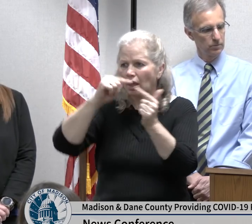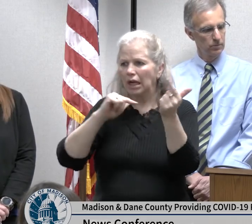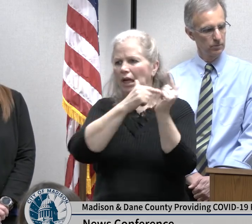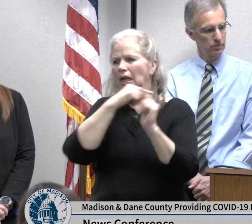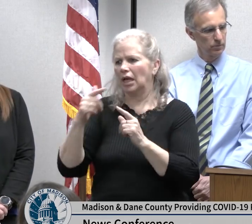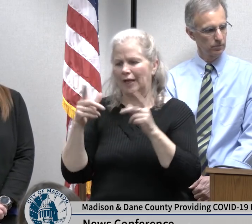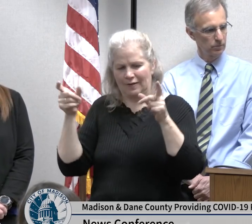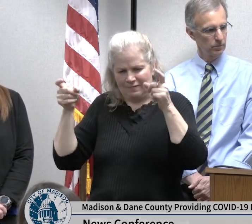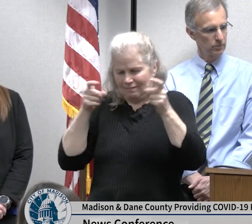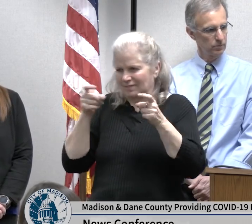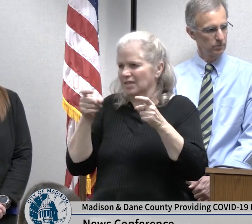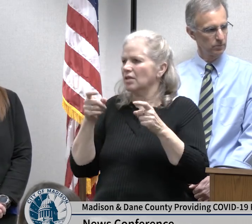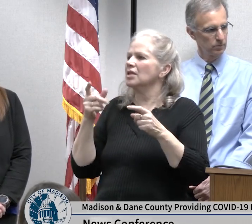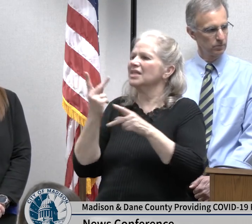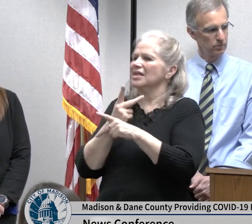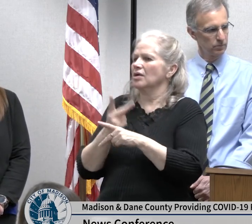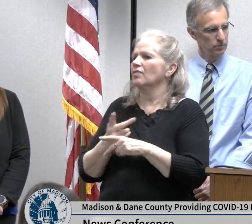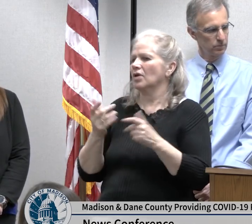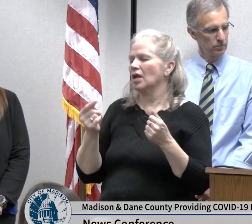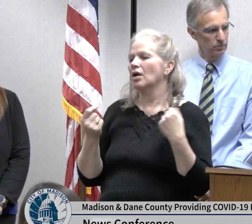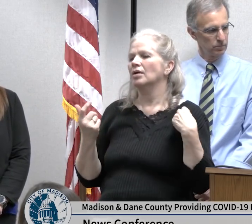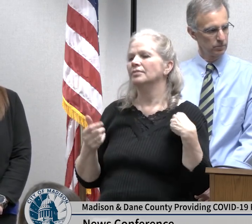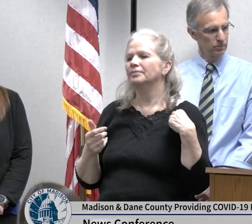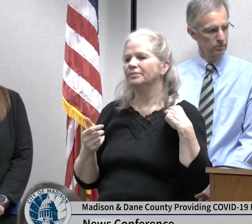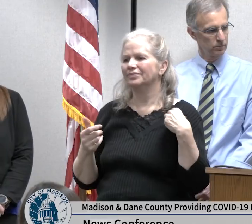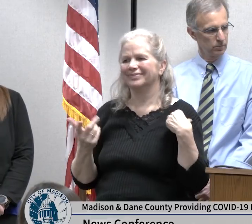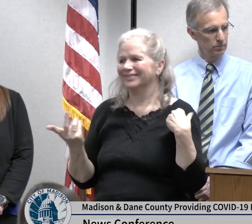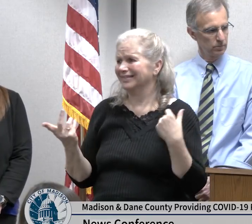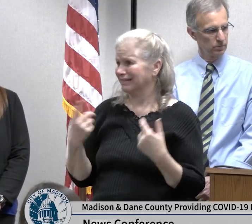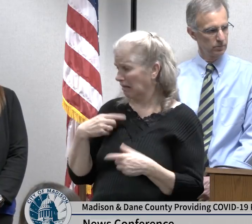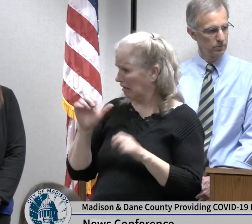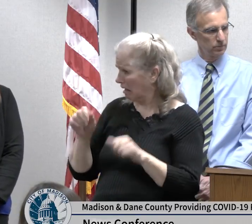at the moment I think it's hard to say because we just have to see where this